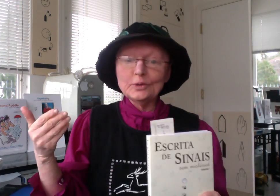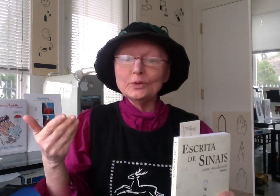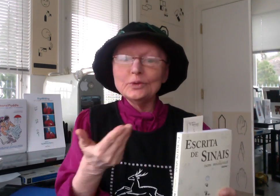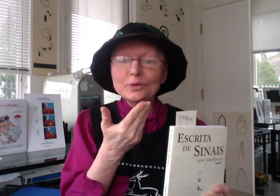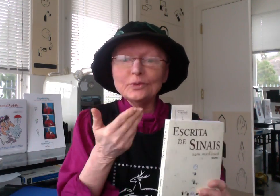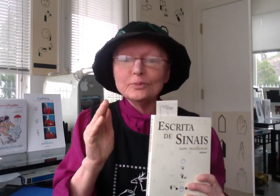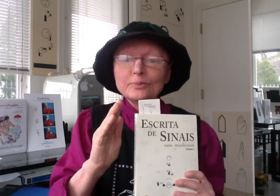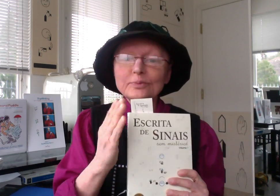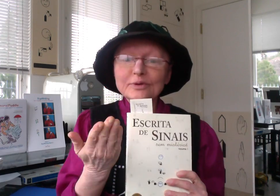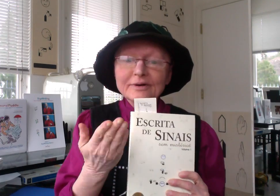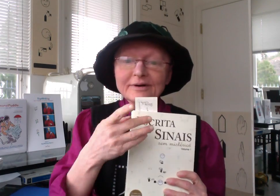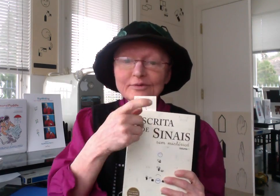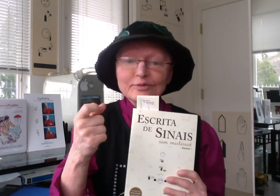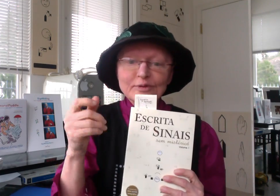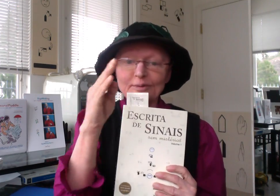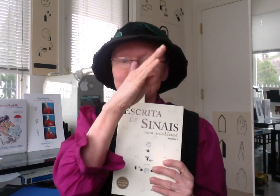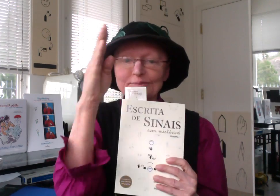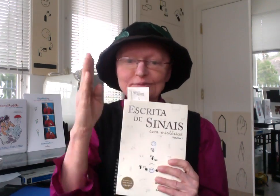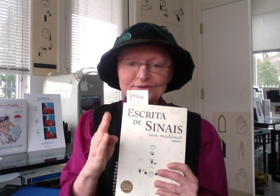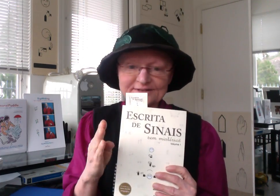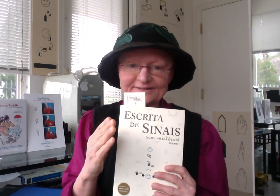new book from Brazil!